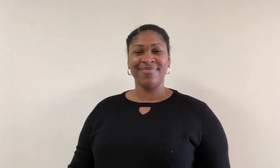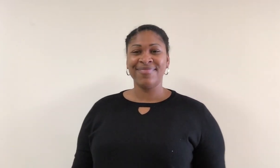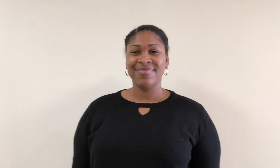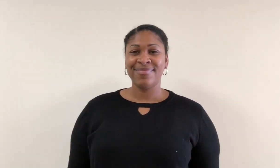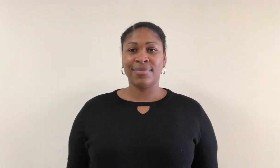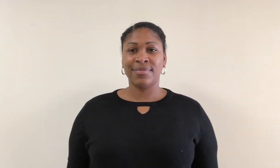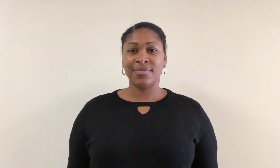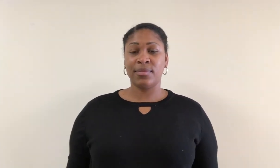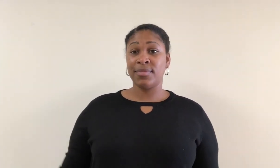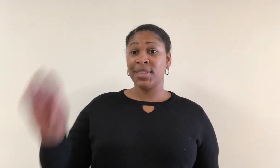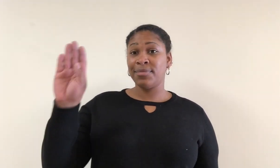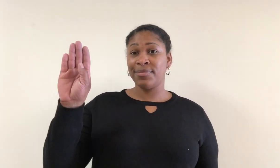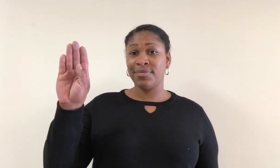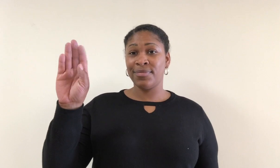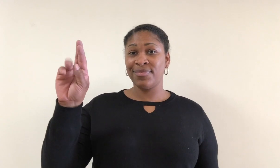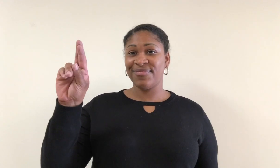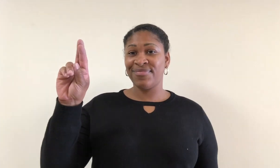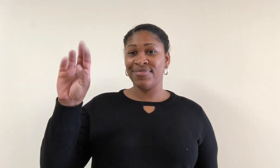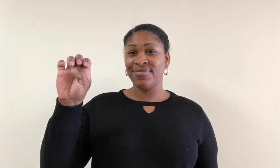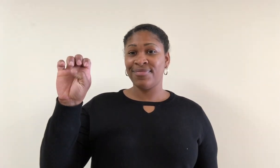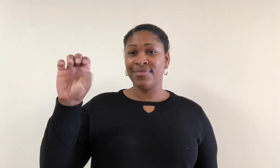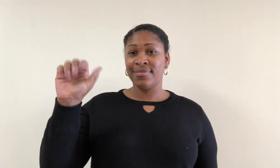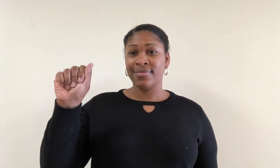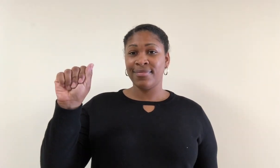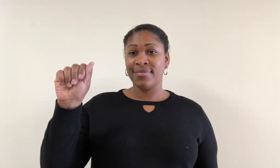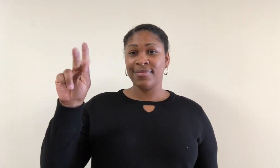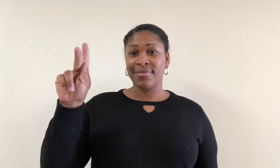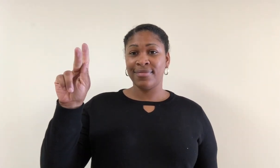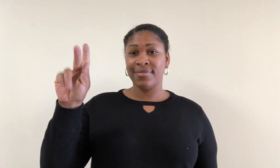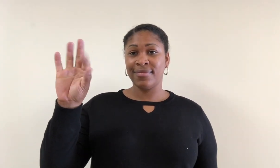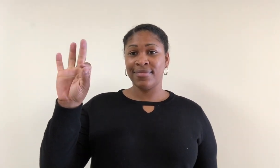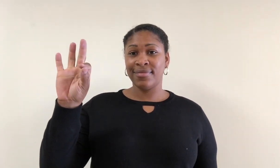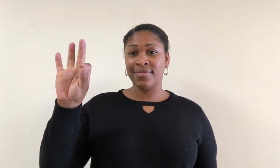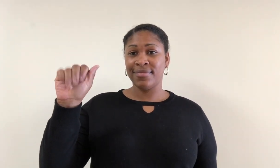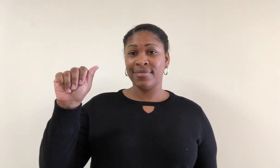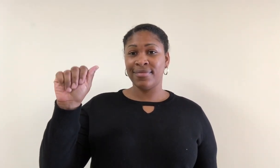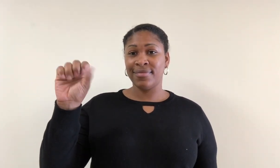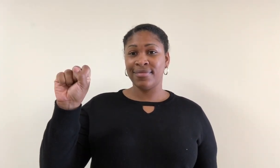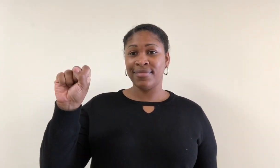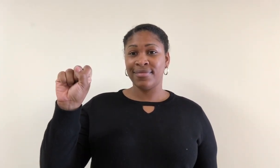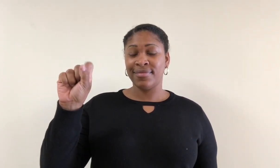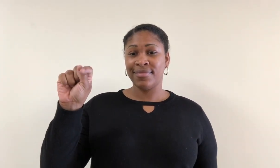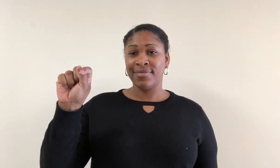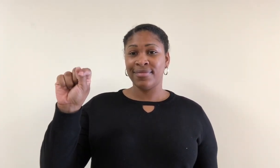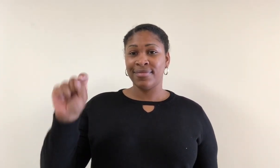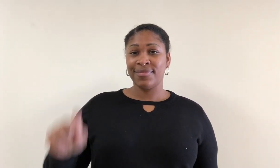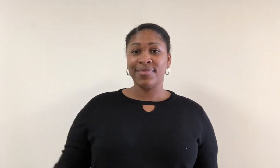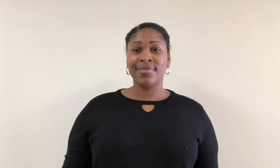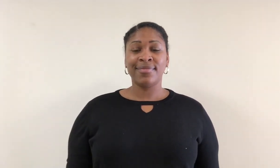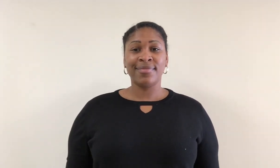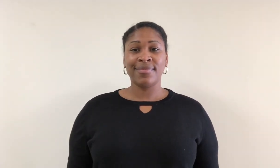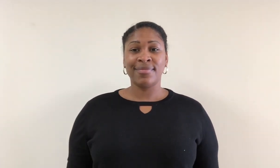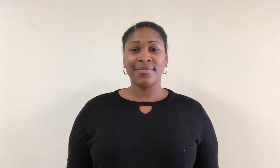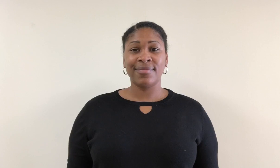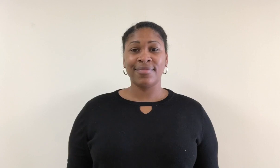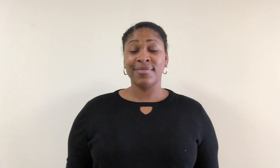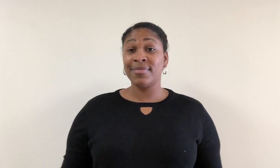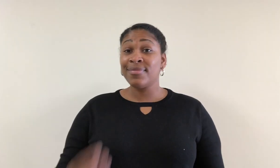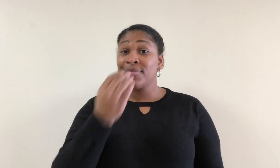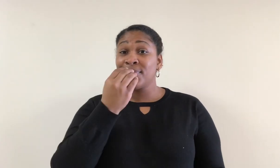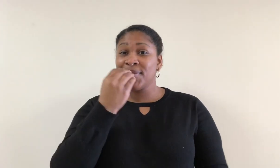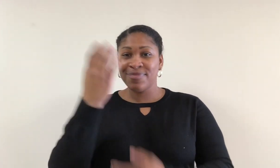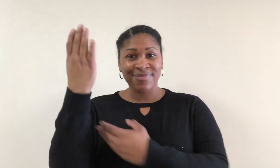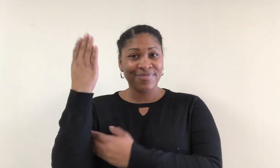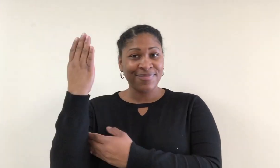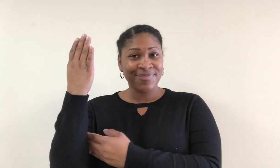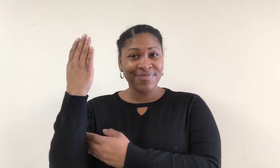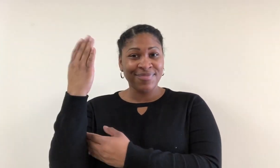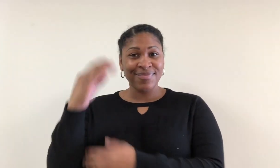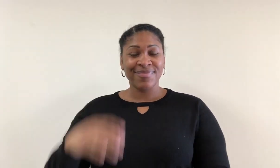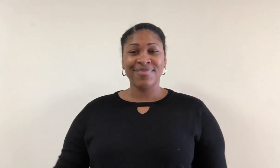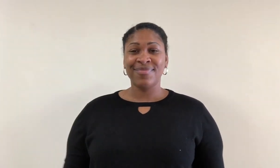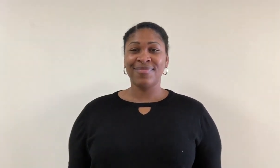Breakfast